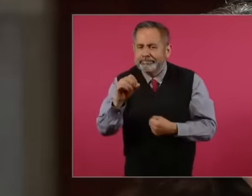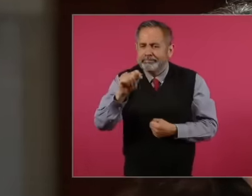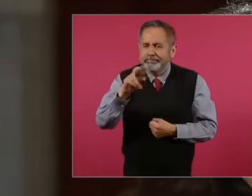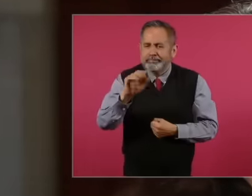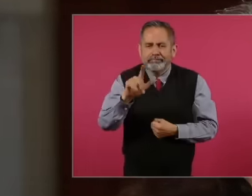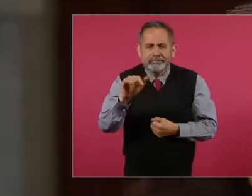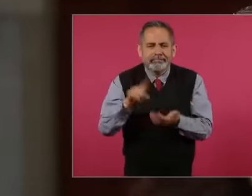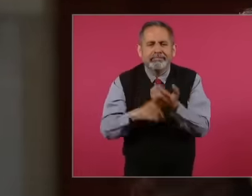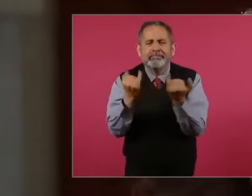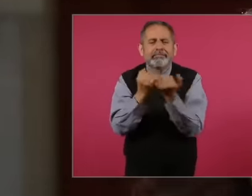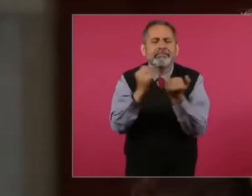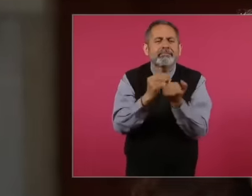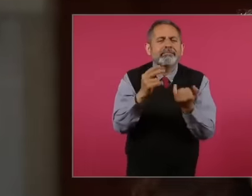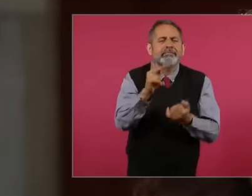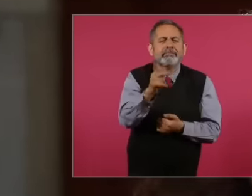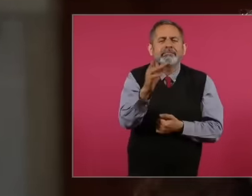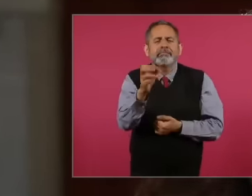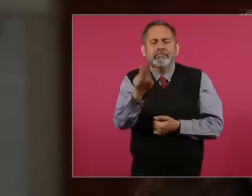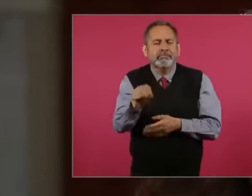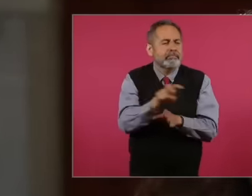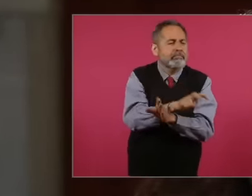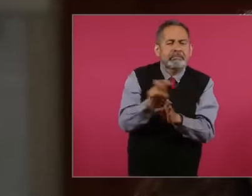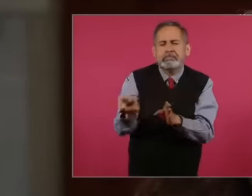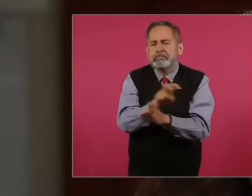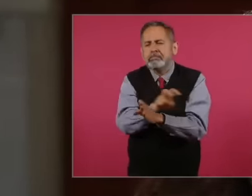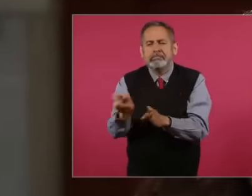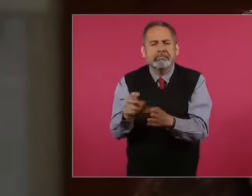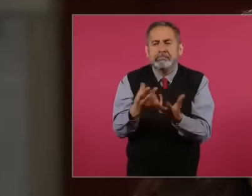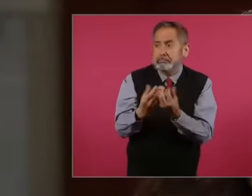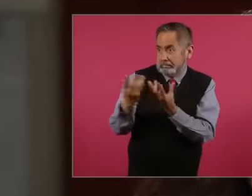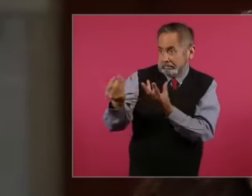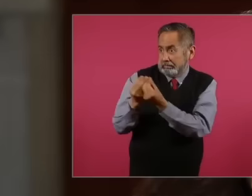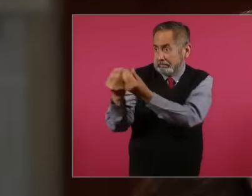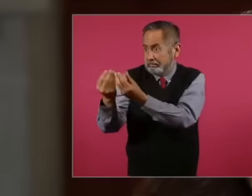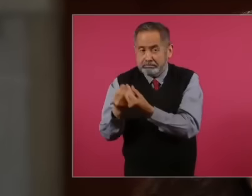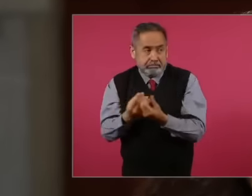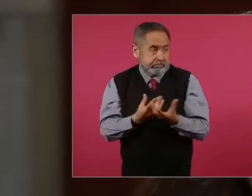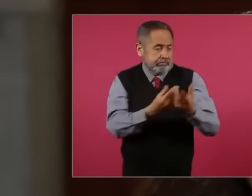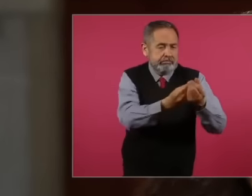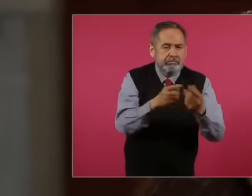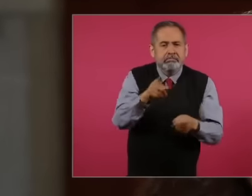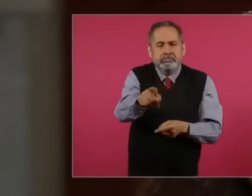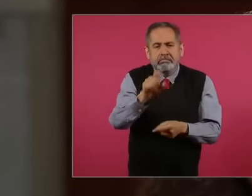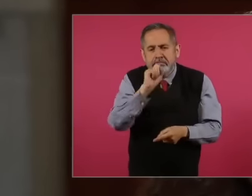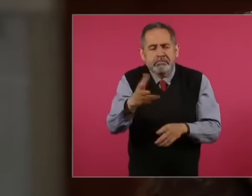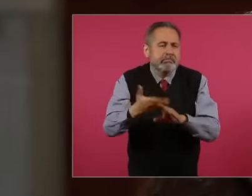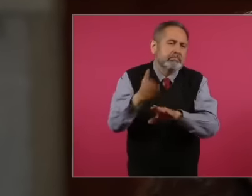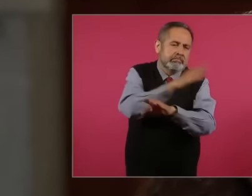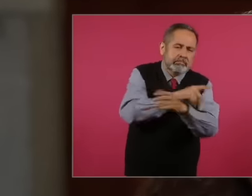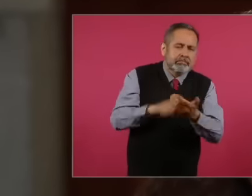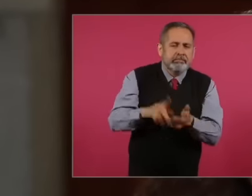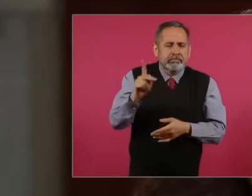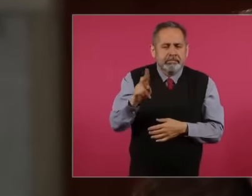the parties is on the side of the power in turn he was with the PRI he is with the bread and now he is